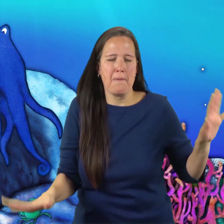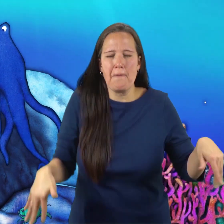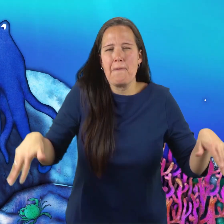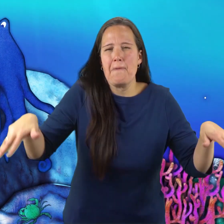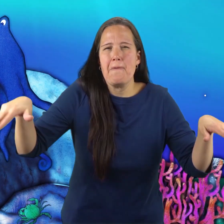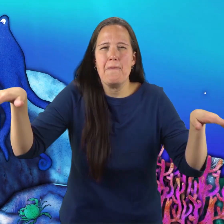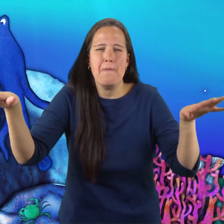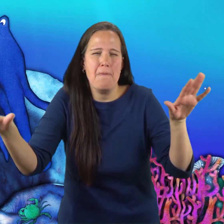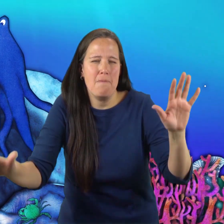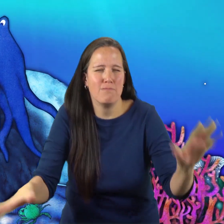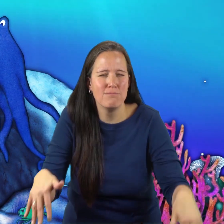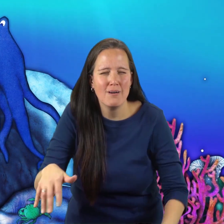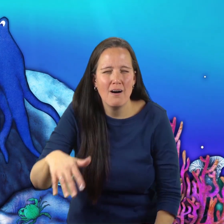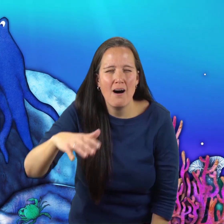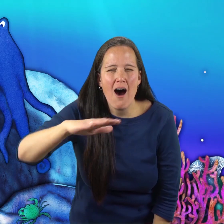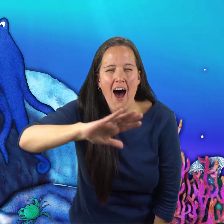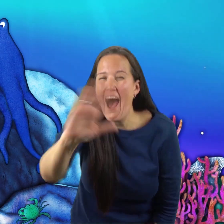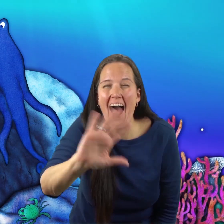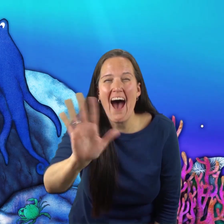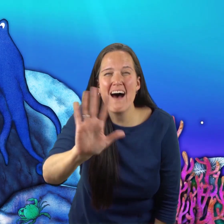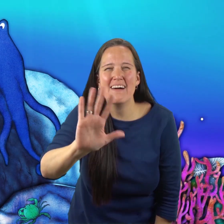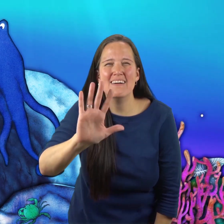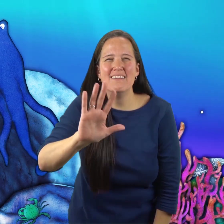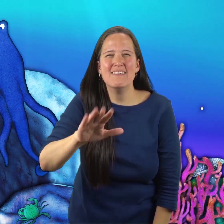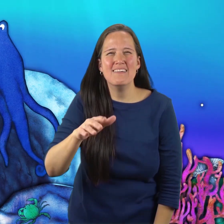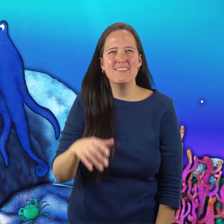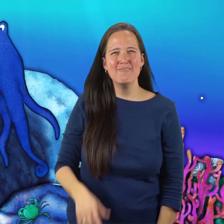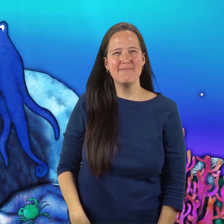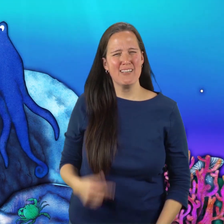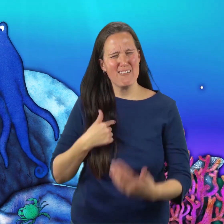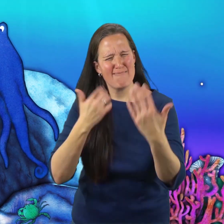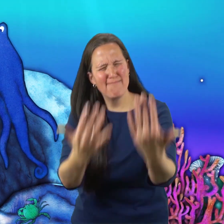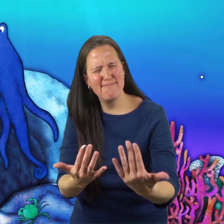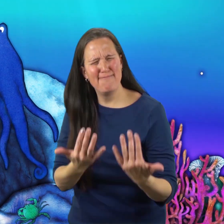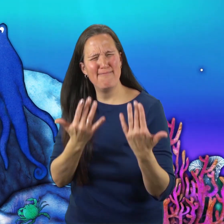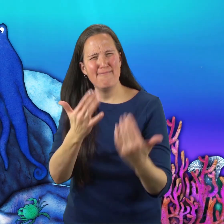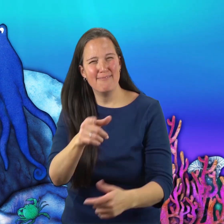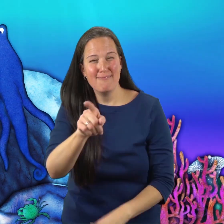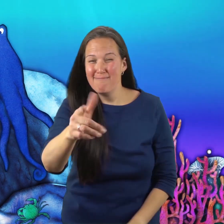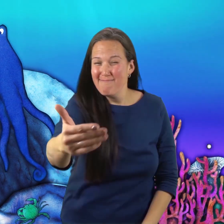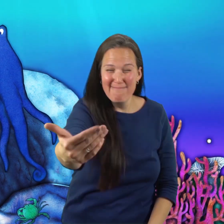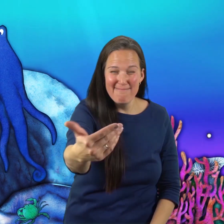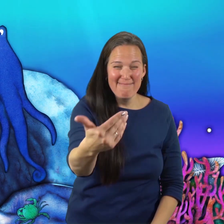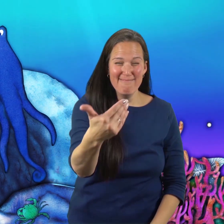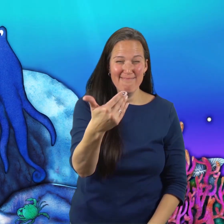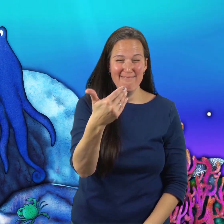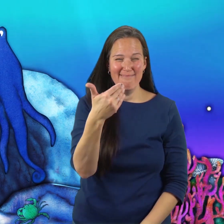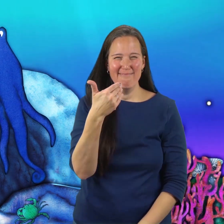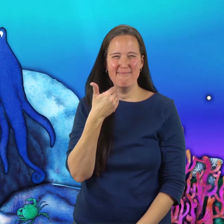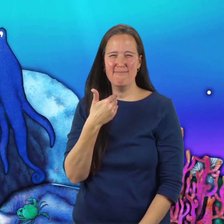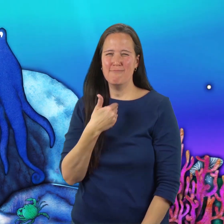“I have been waiting for you,” said the octopus with a deep voice.